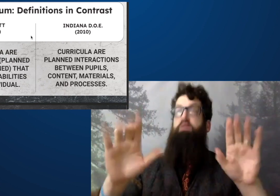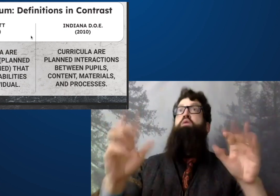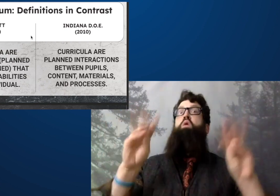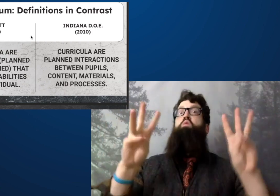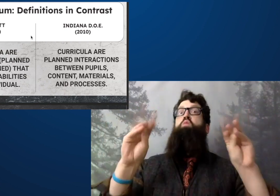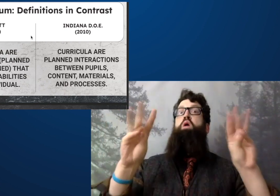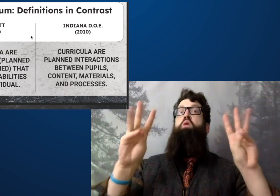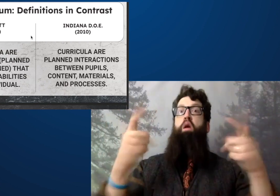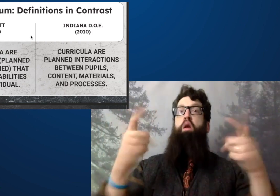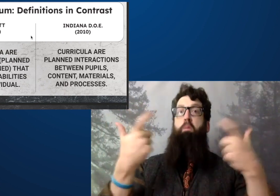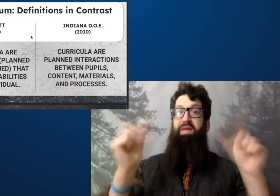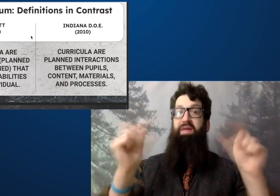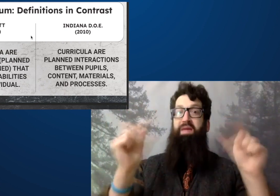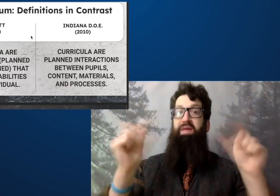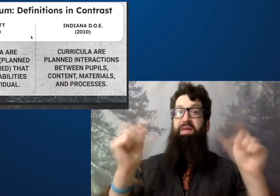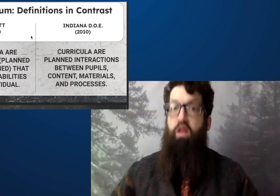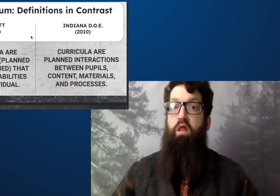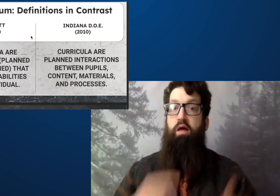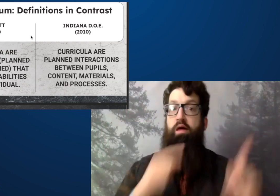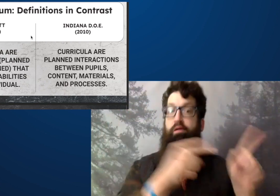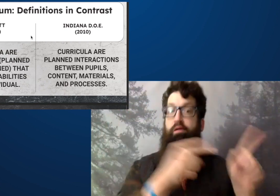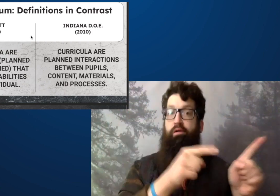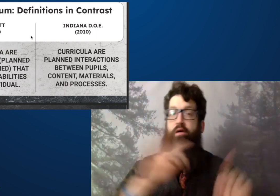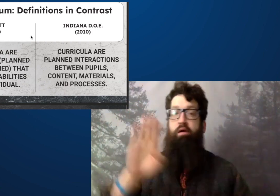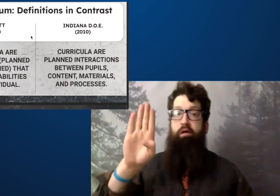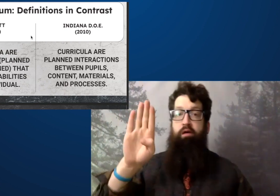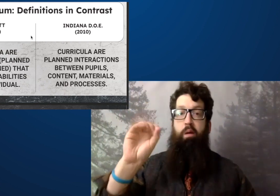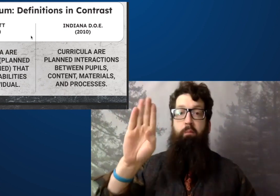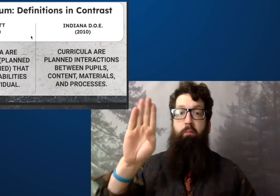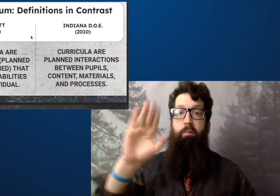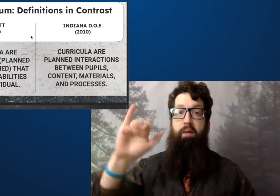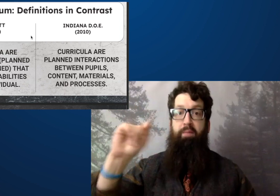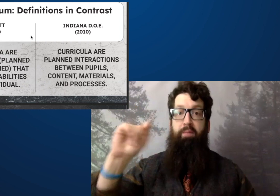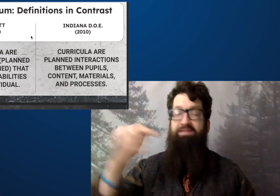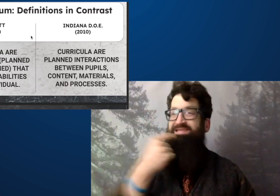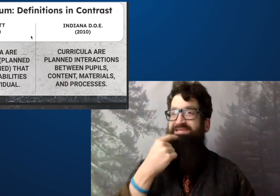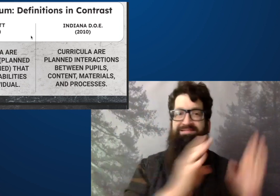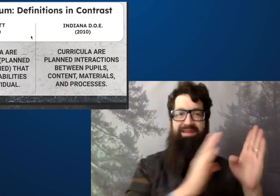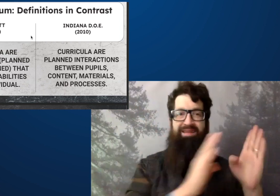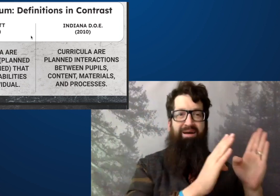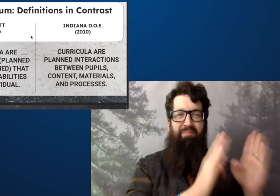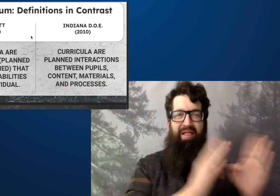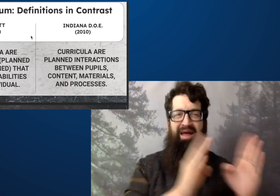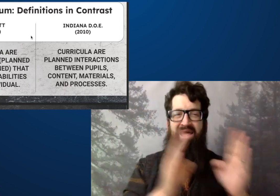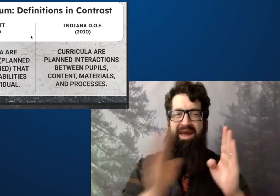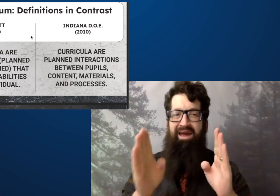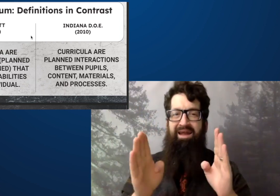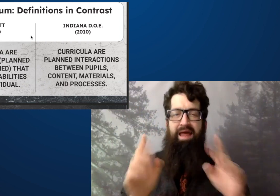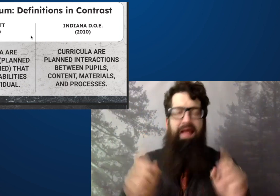So if you contrast these two definitions, there are some major differences.